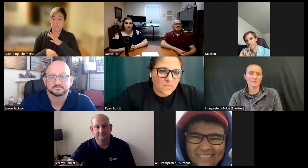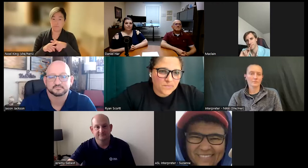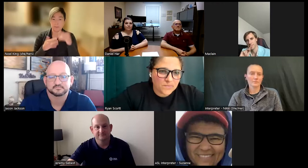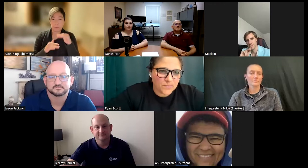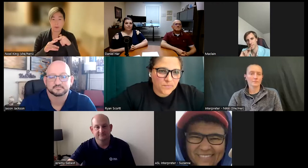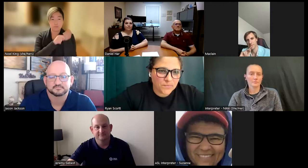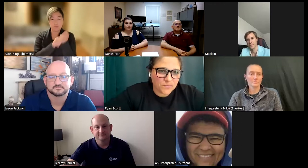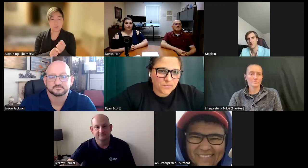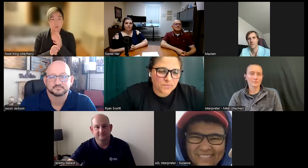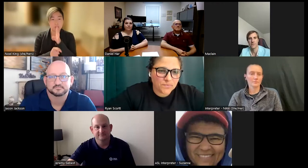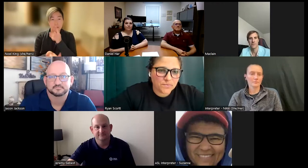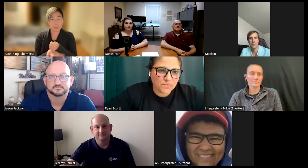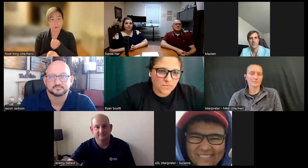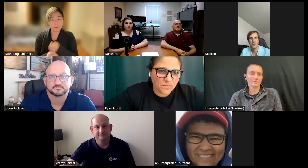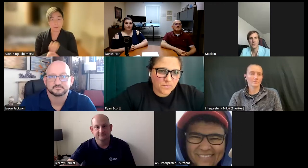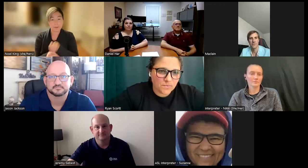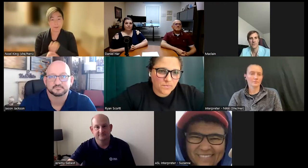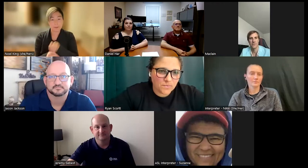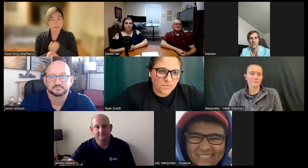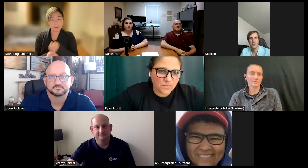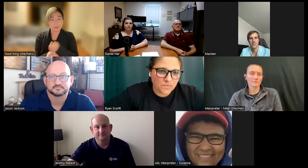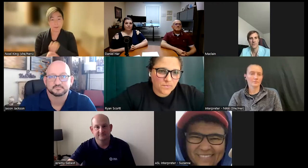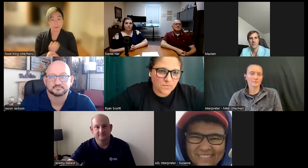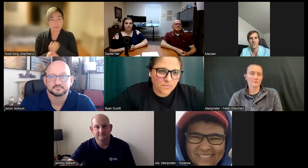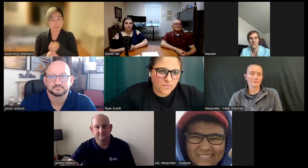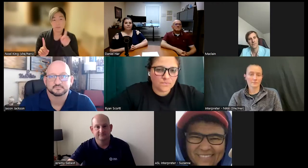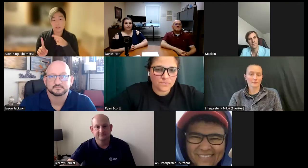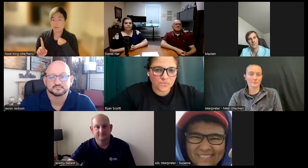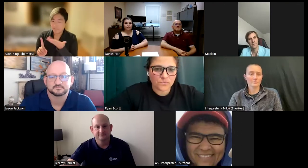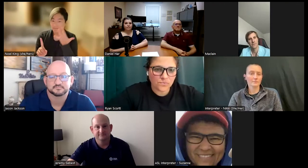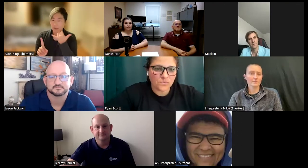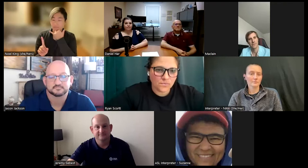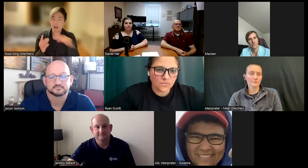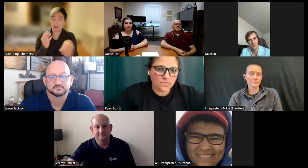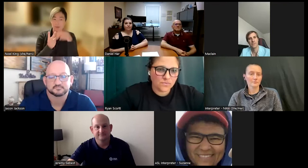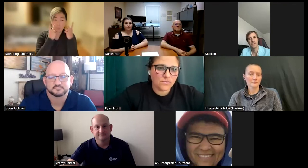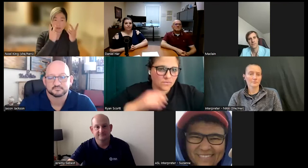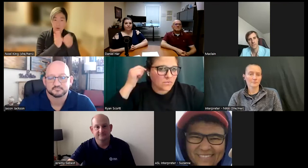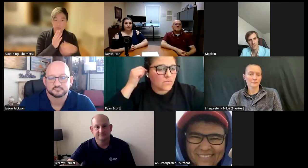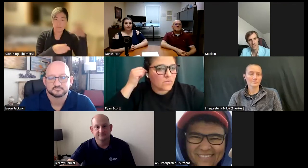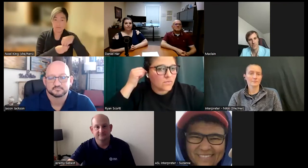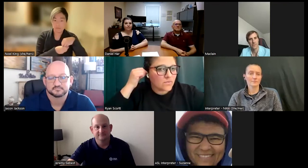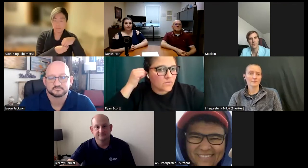counseling but they're very limited in having hearing therapists. So, I'm